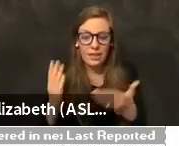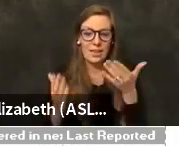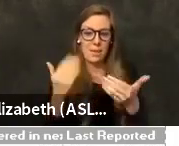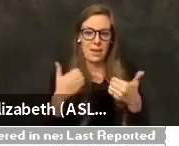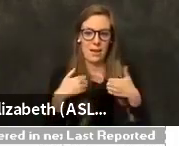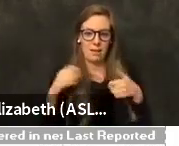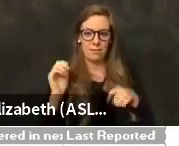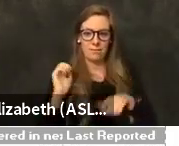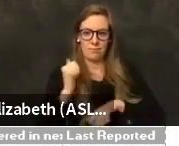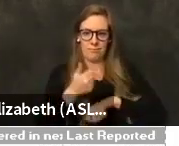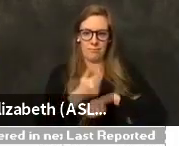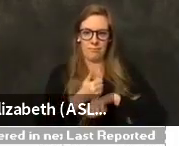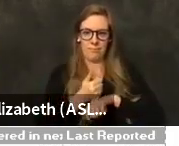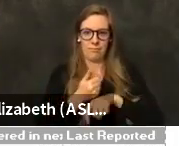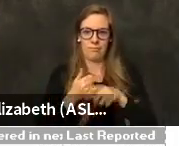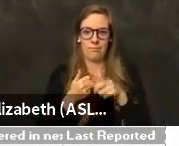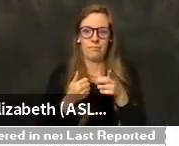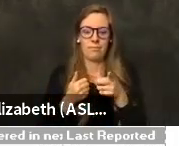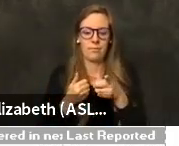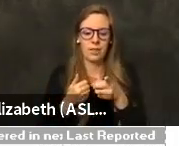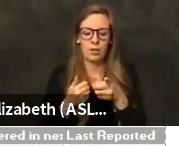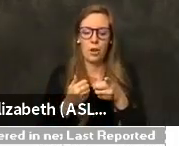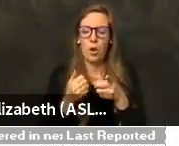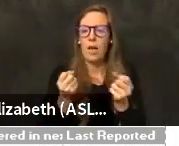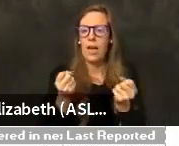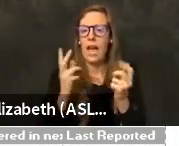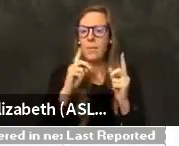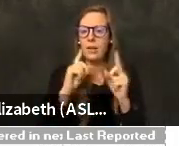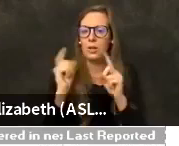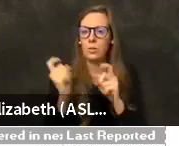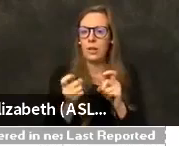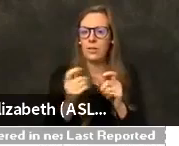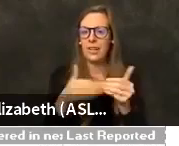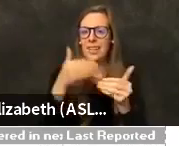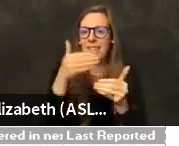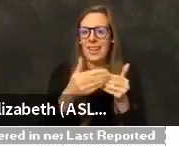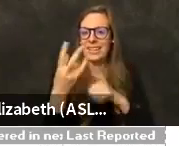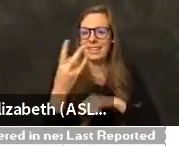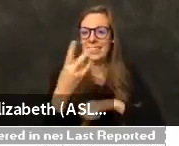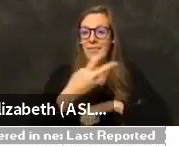So you can see doses to be administered in the next seven days. So these are all the appointments and